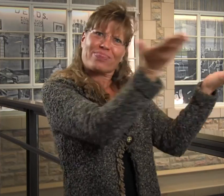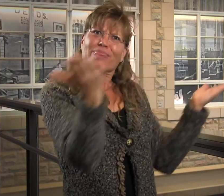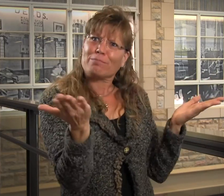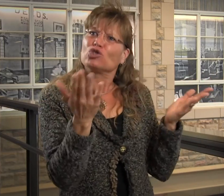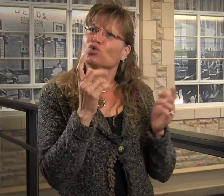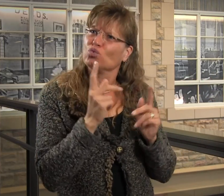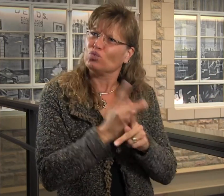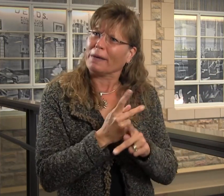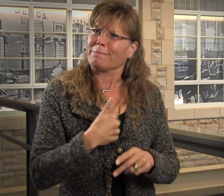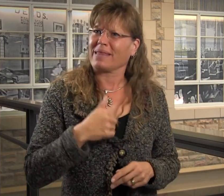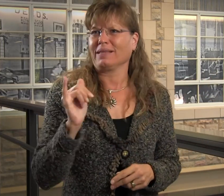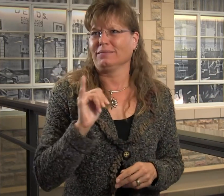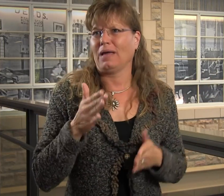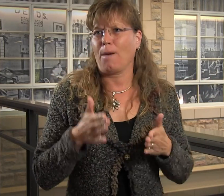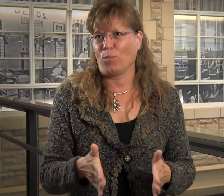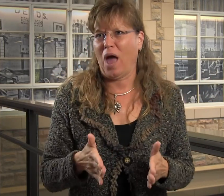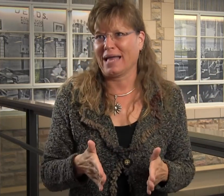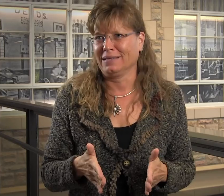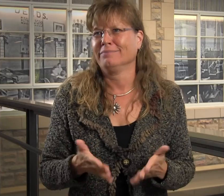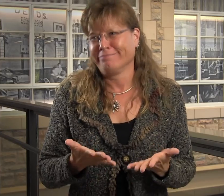and I want people to treat me the same way.